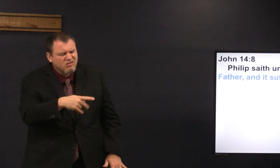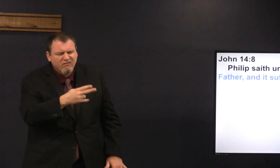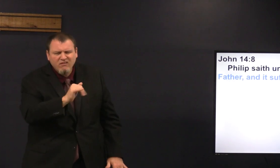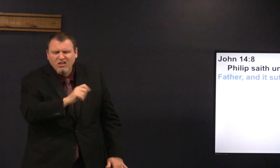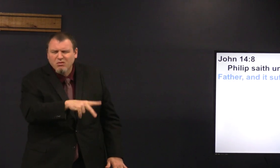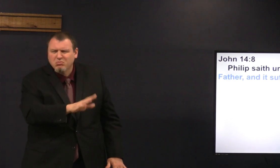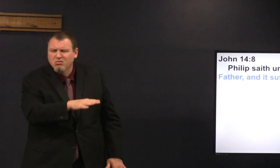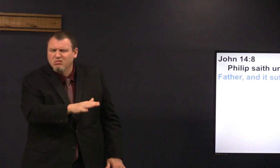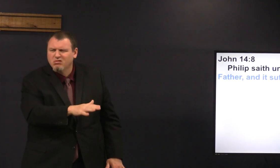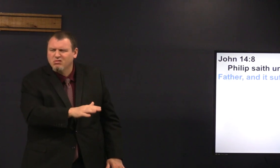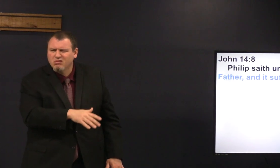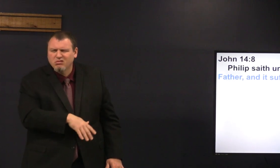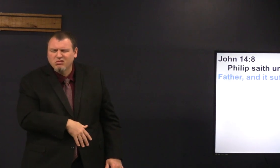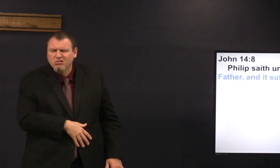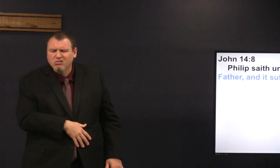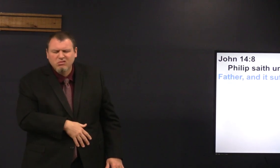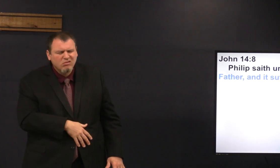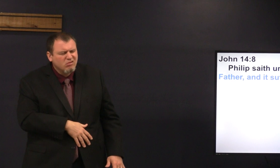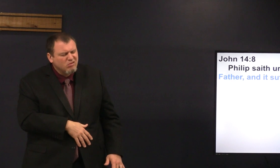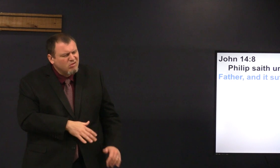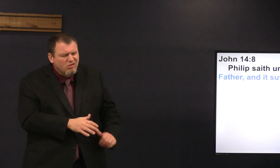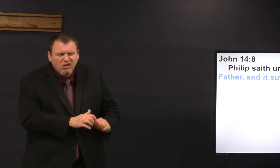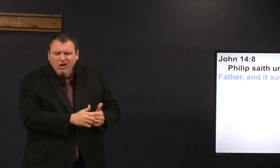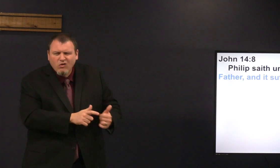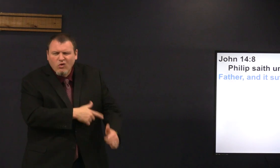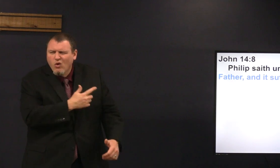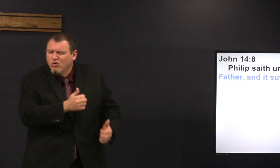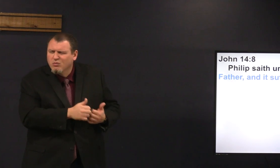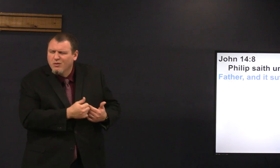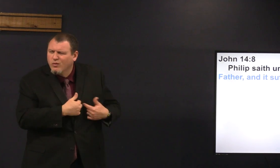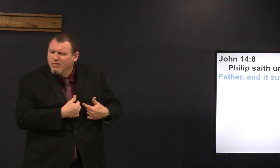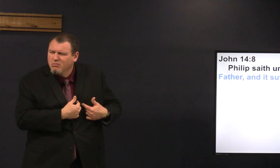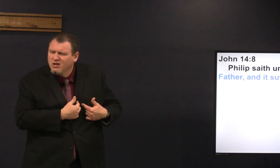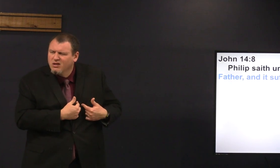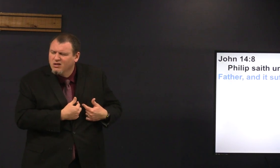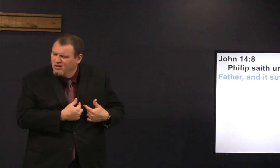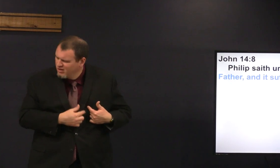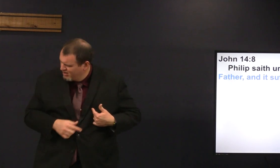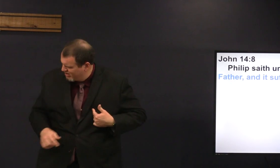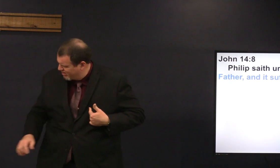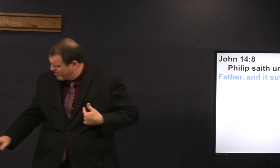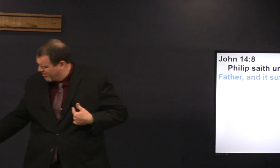but Jesus said Philip how long have you been with me